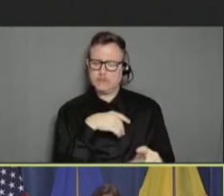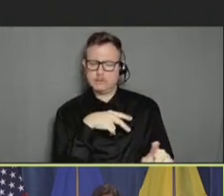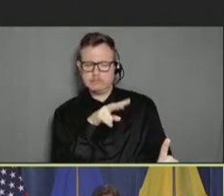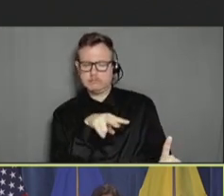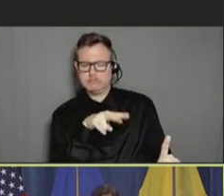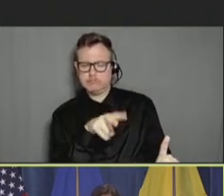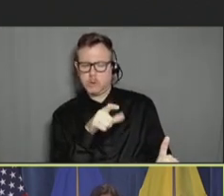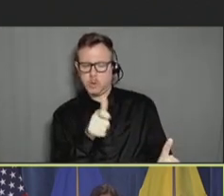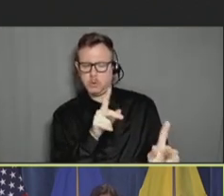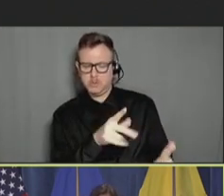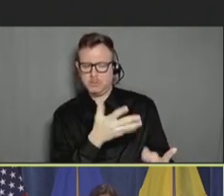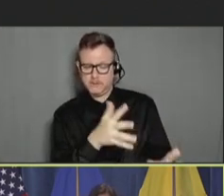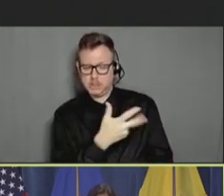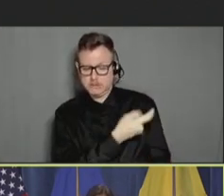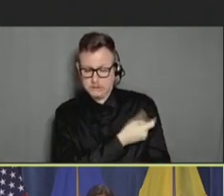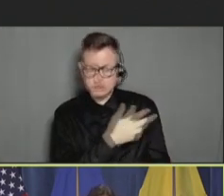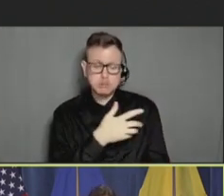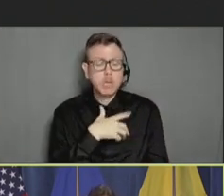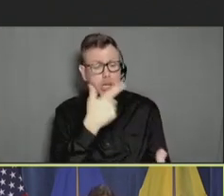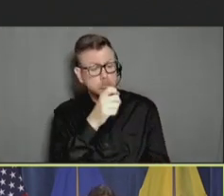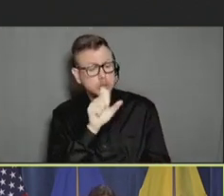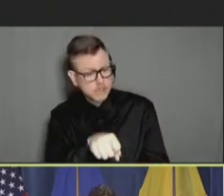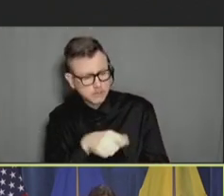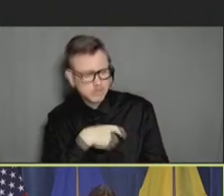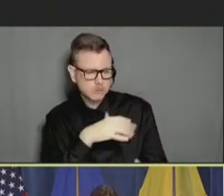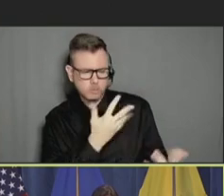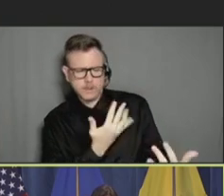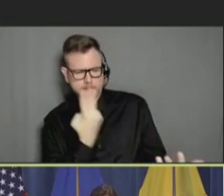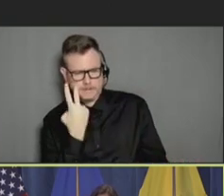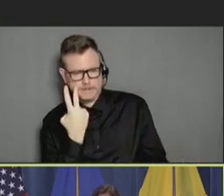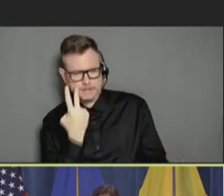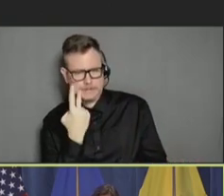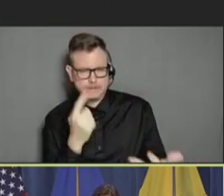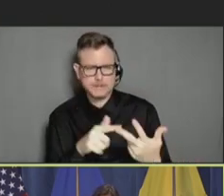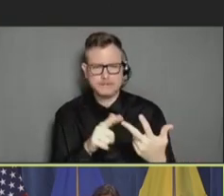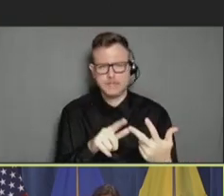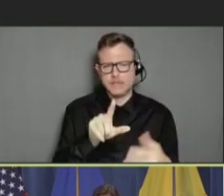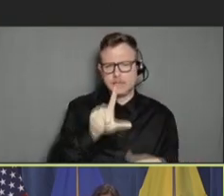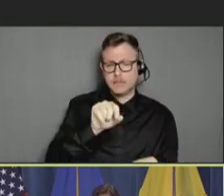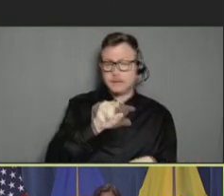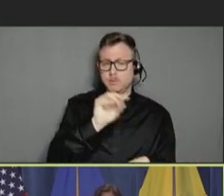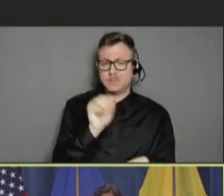interested. They were 20 percent who were not sure, and there were 14 percent who didn't